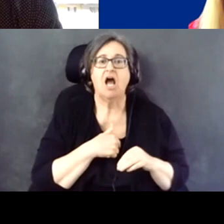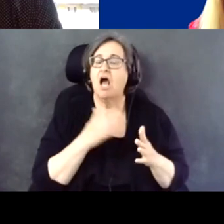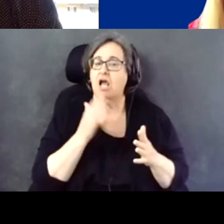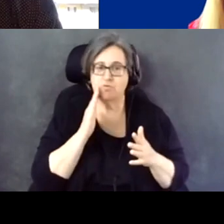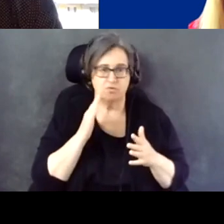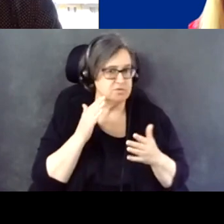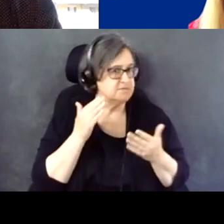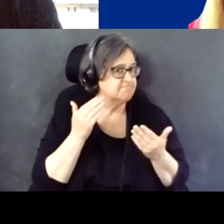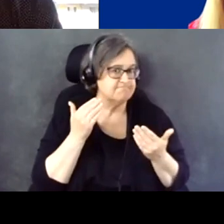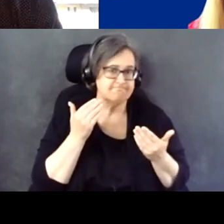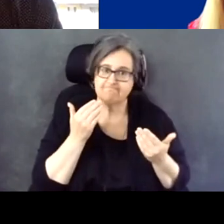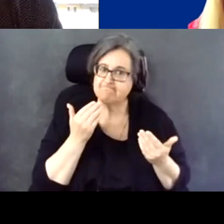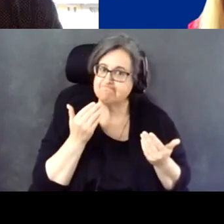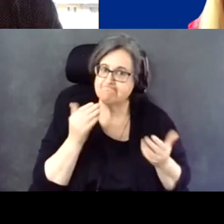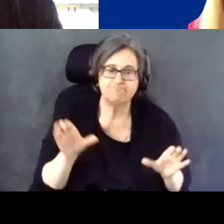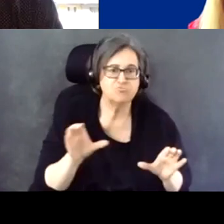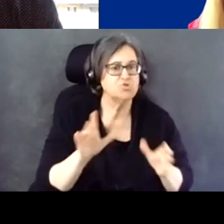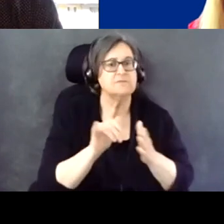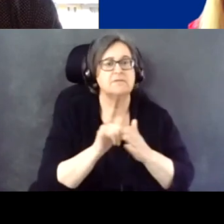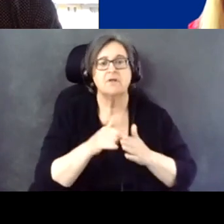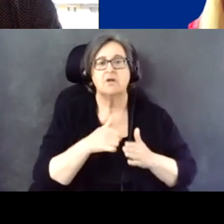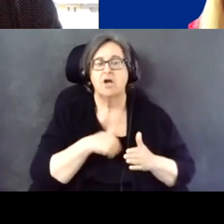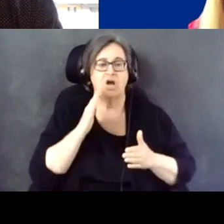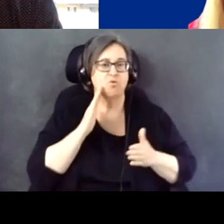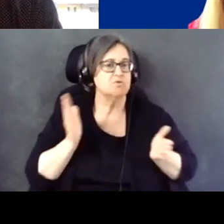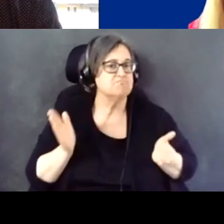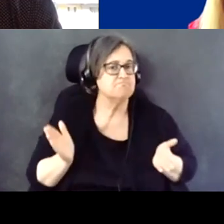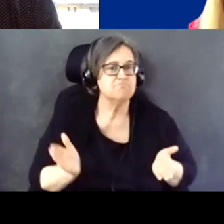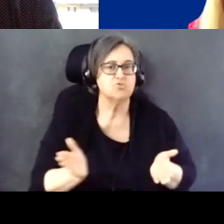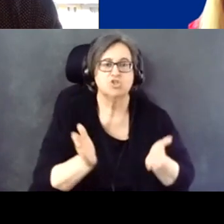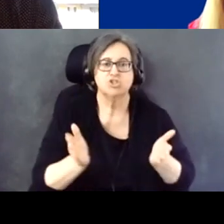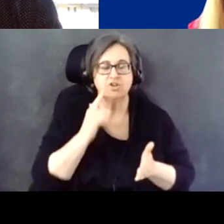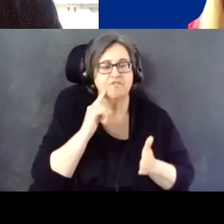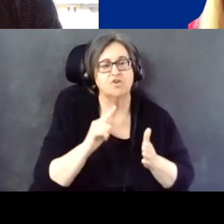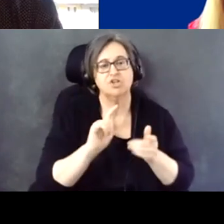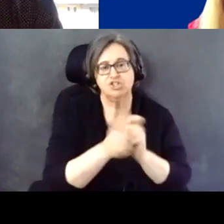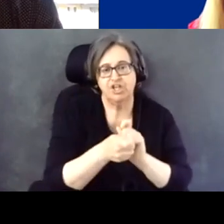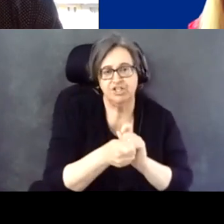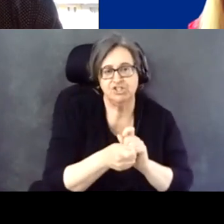So with that mantra, we push for the change and we understand all hands-on deck.